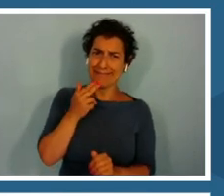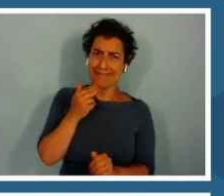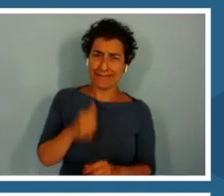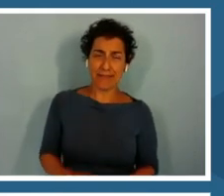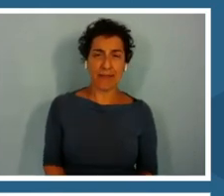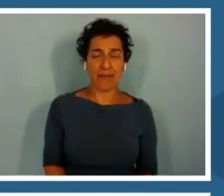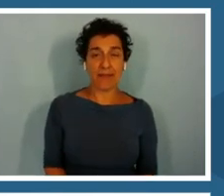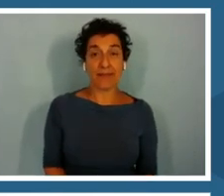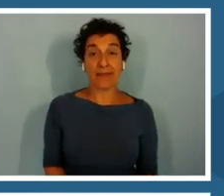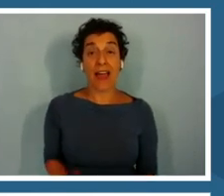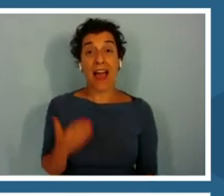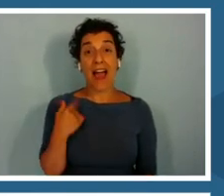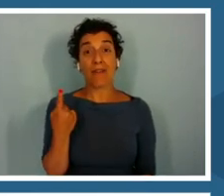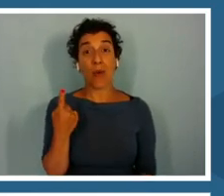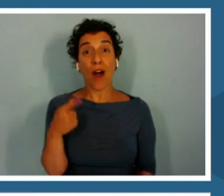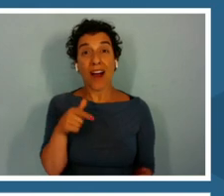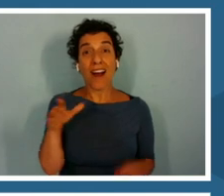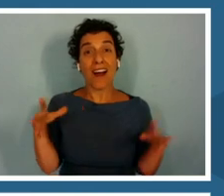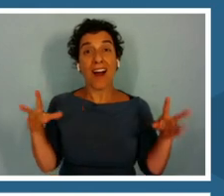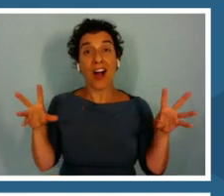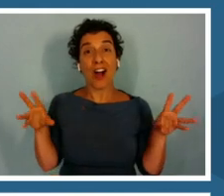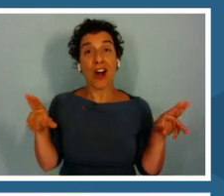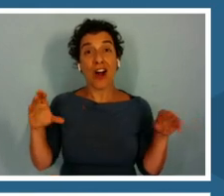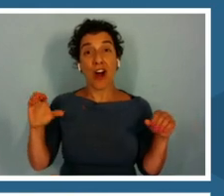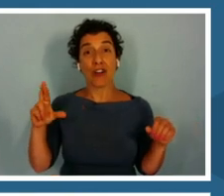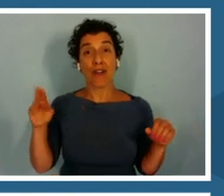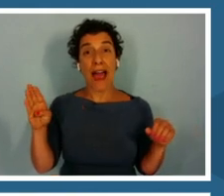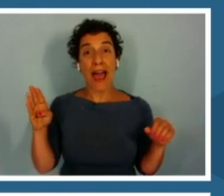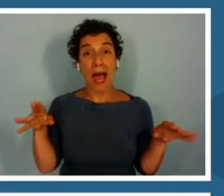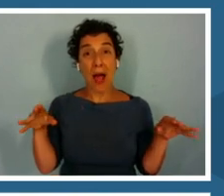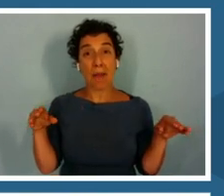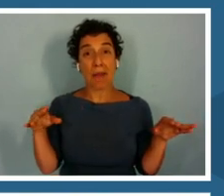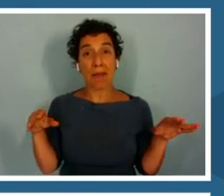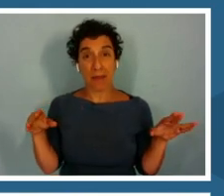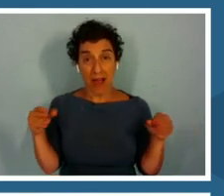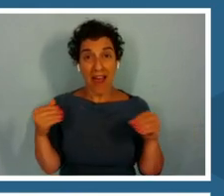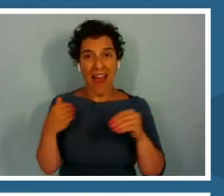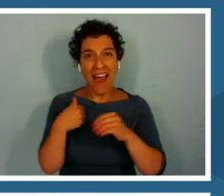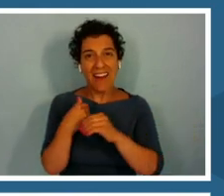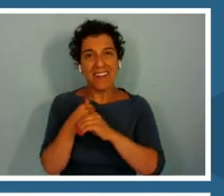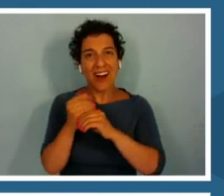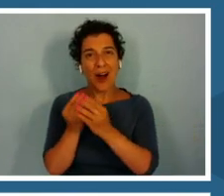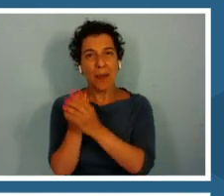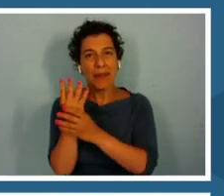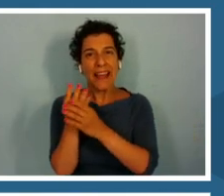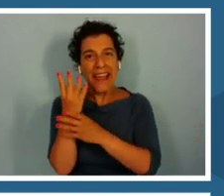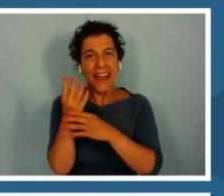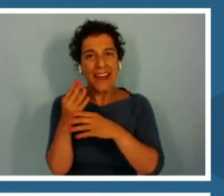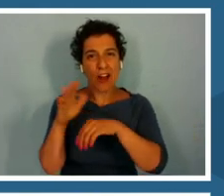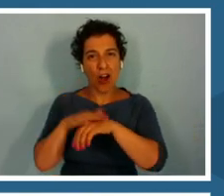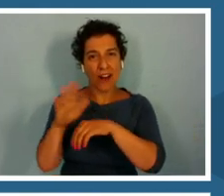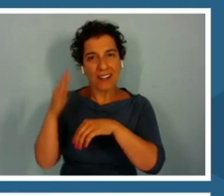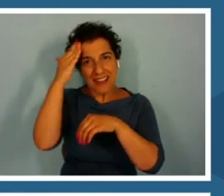The Amida crab, it literally puts on this plant like a top hat to hide from predators,